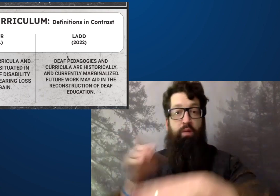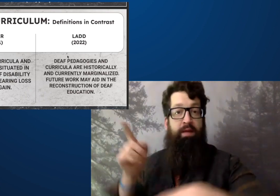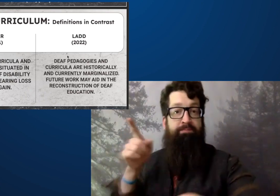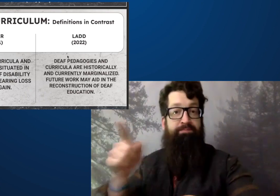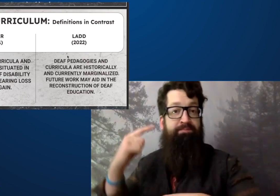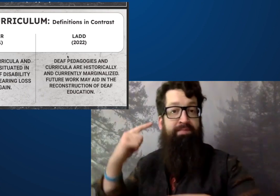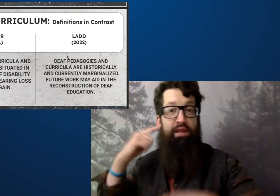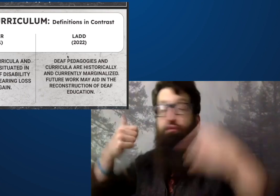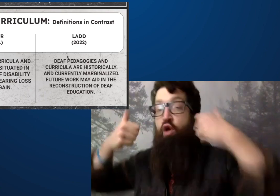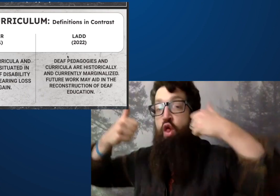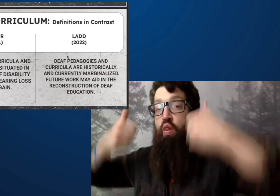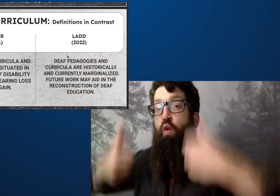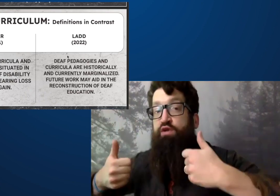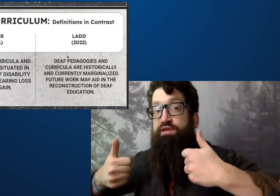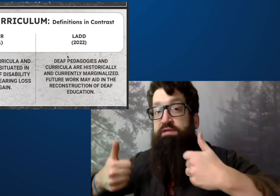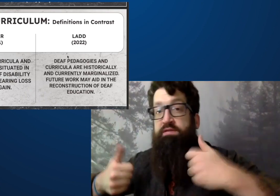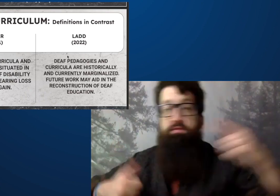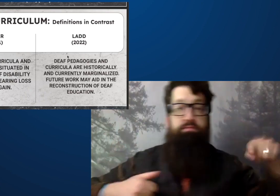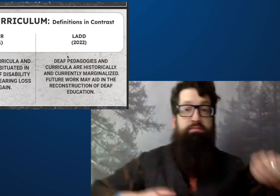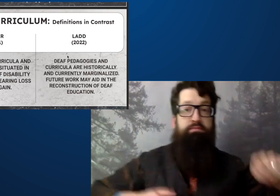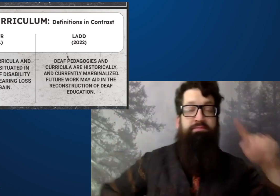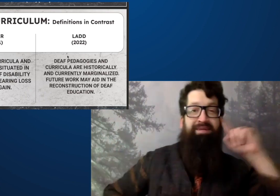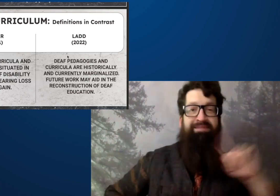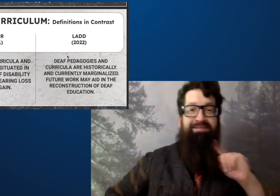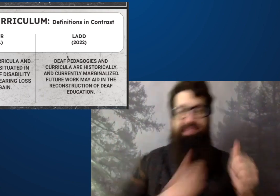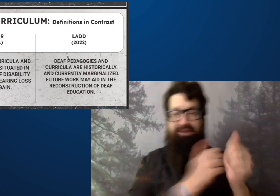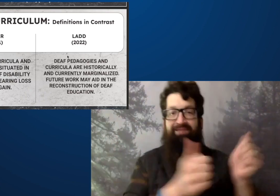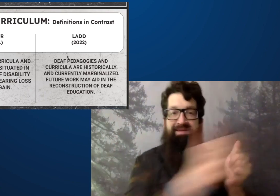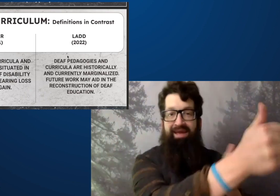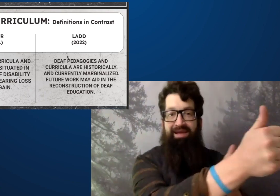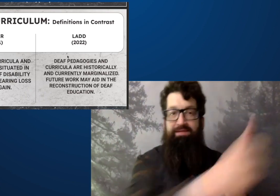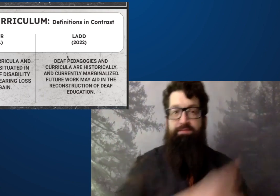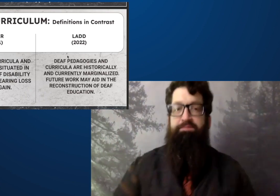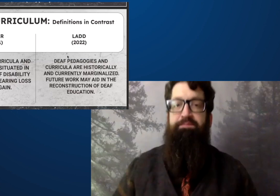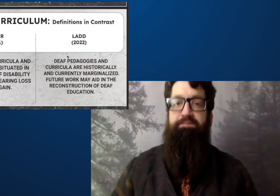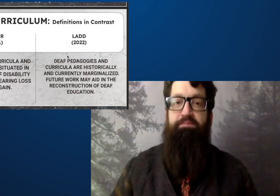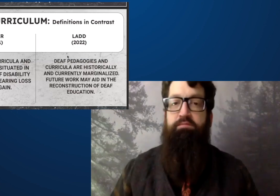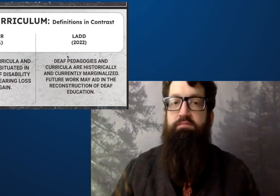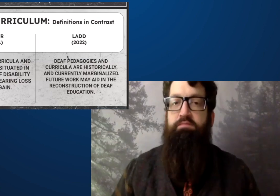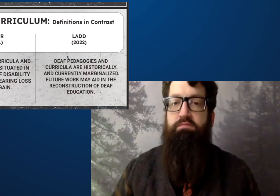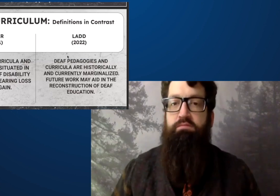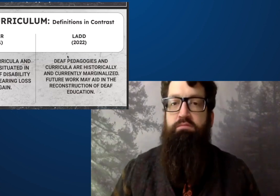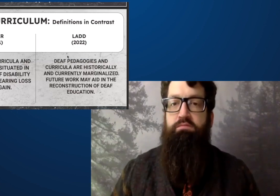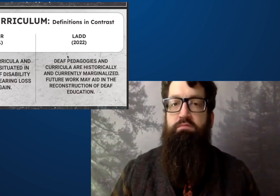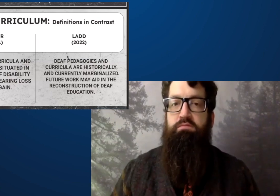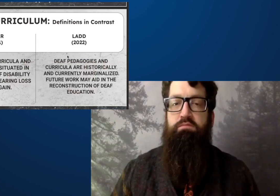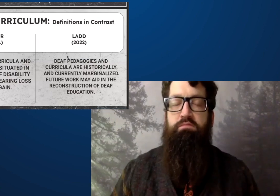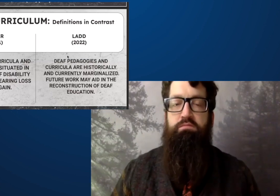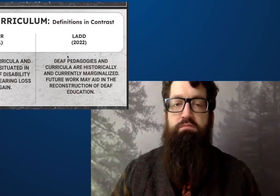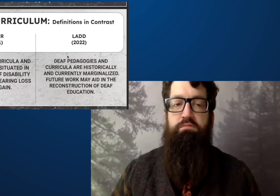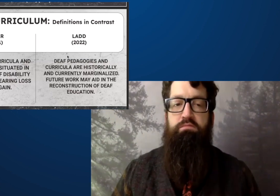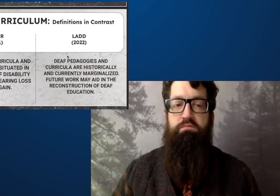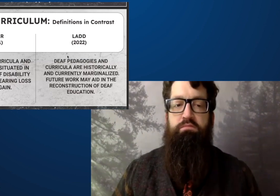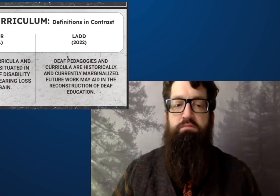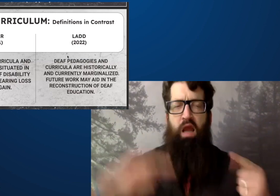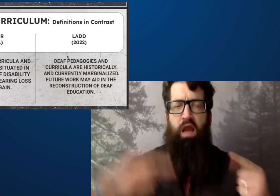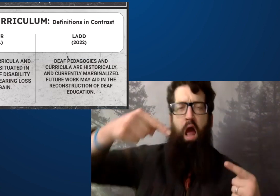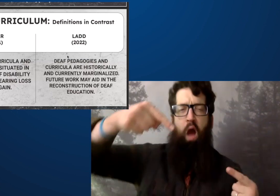on a continuum between hearing loss and deaf gain.